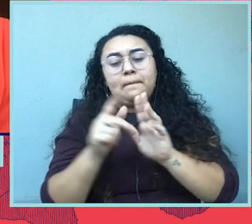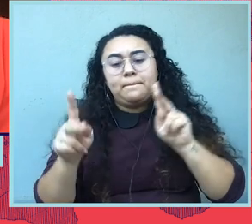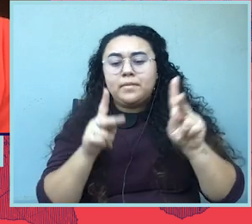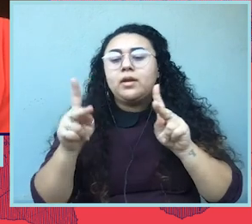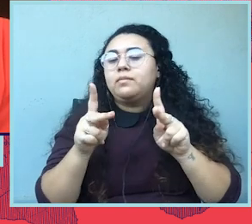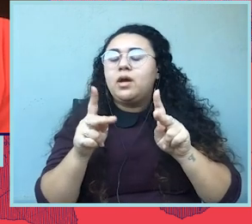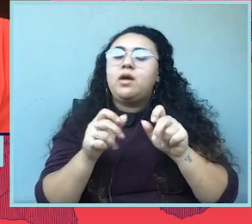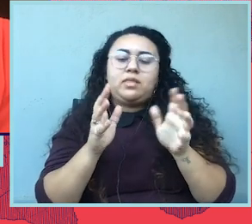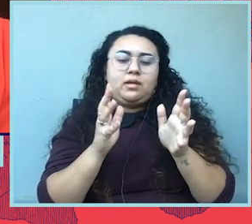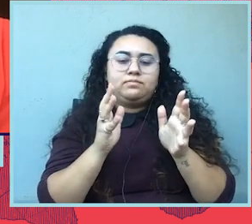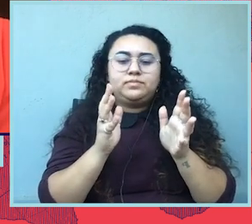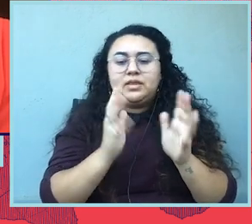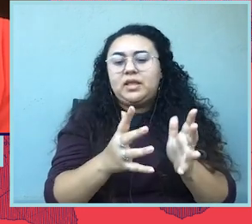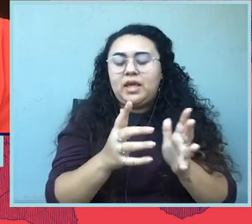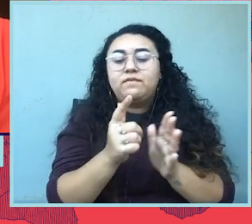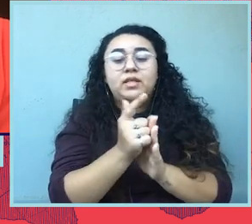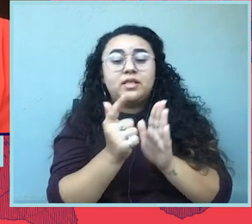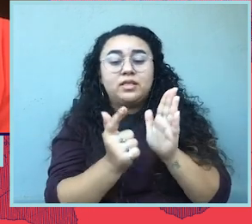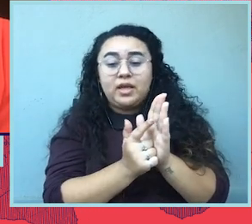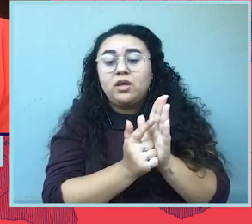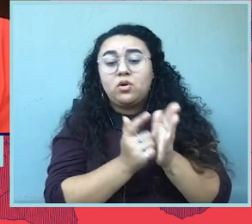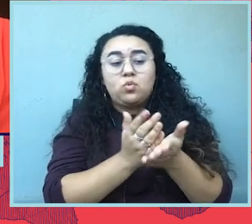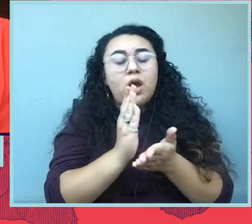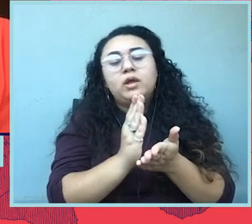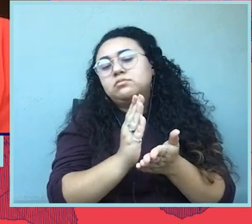leaving the legal right in place, even if in name only.